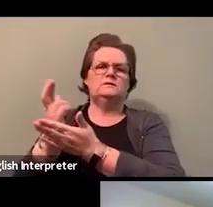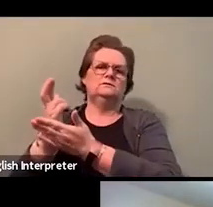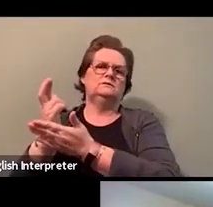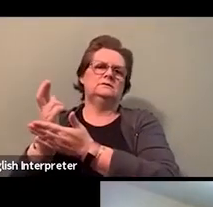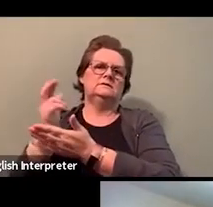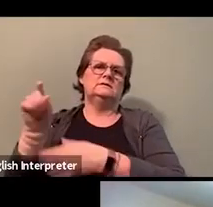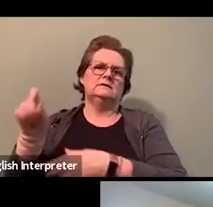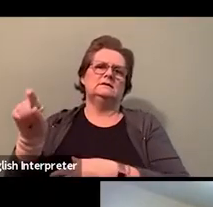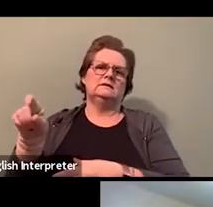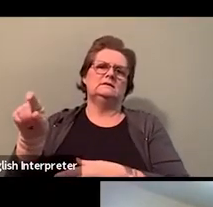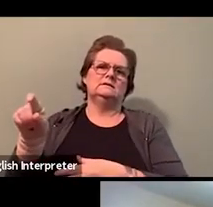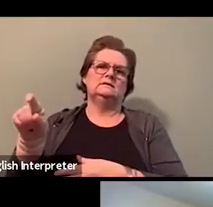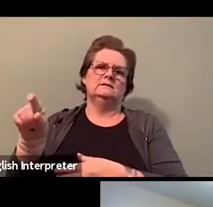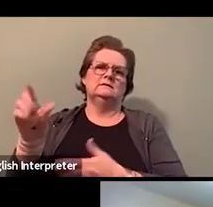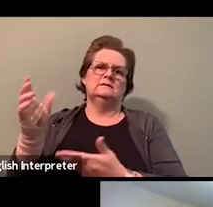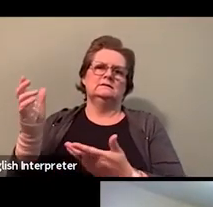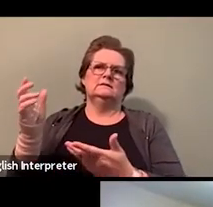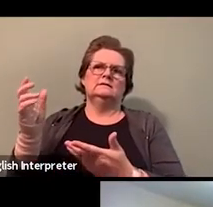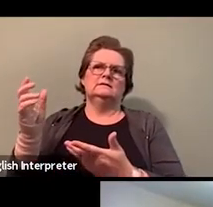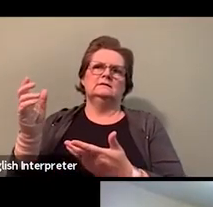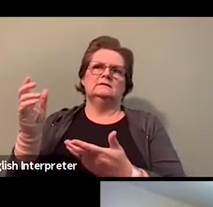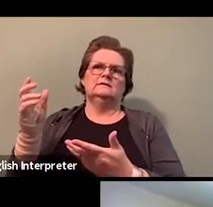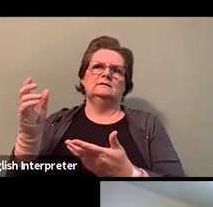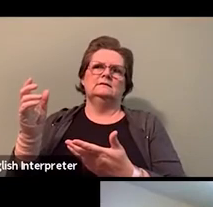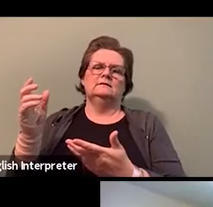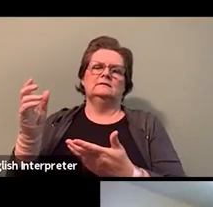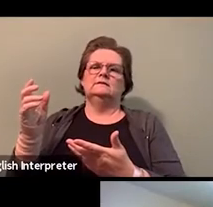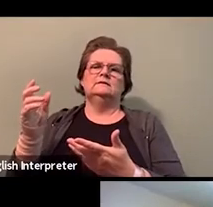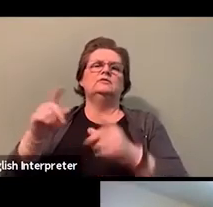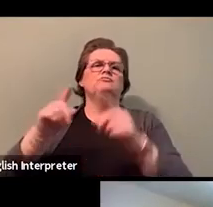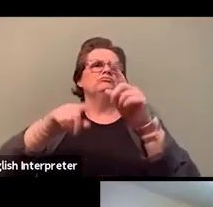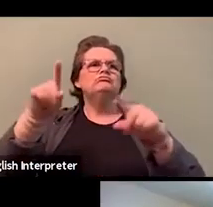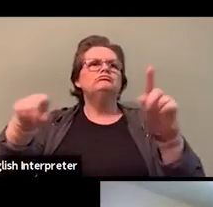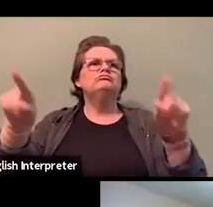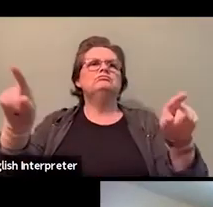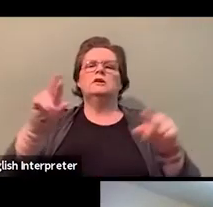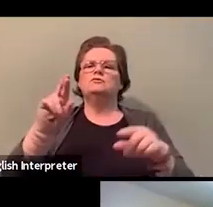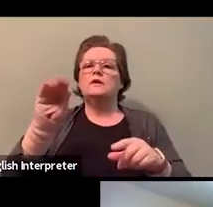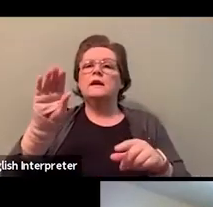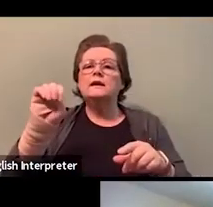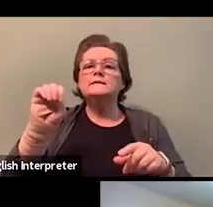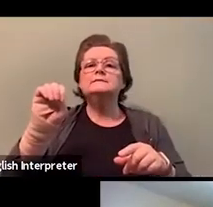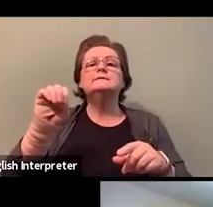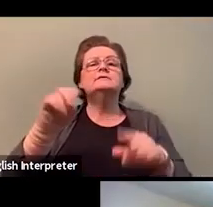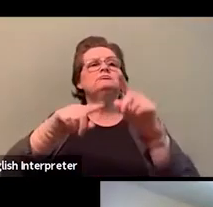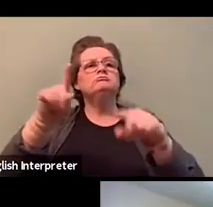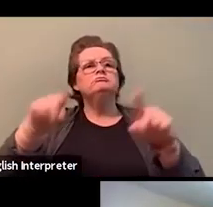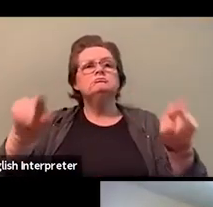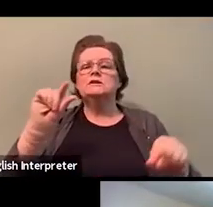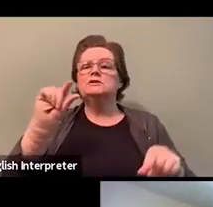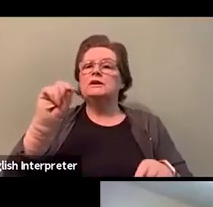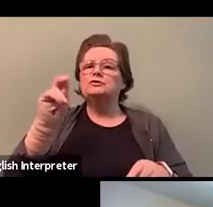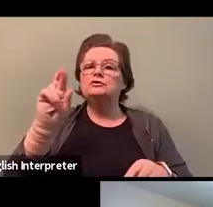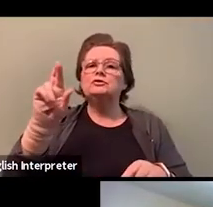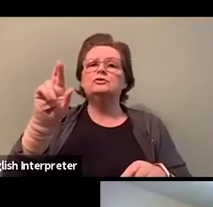So it helps people of all races and all genders to combat racist behavior. I think this is like a combinations of things